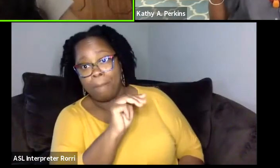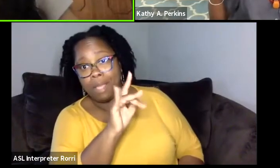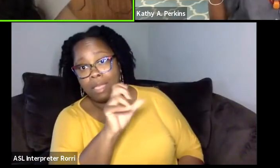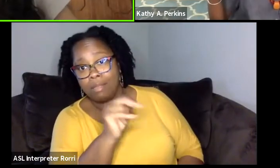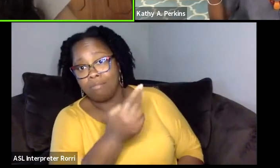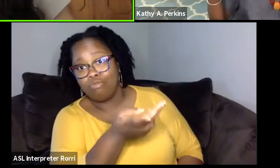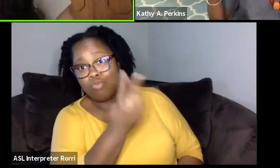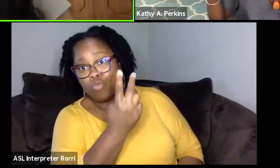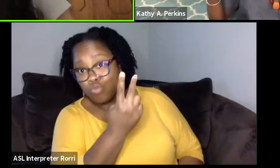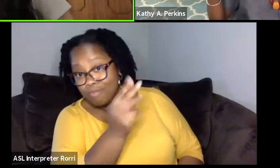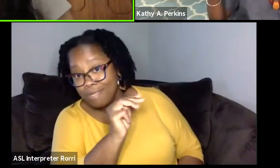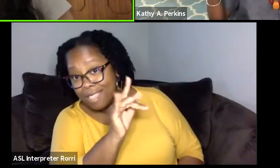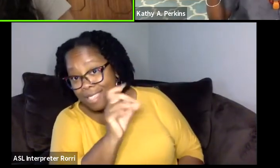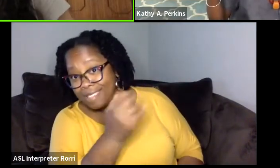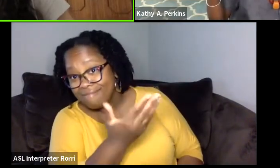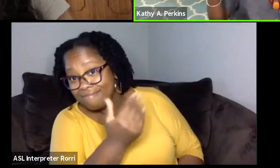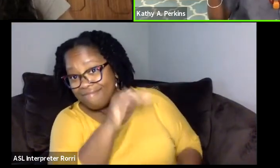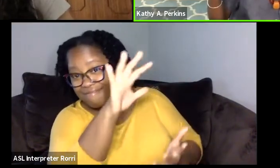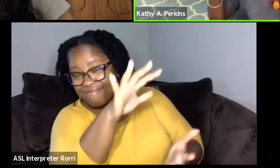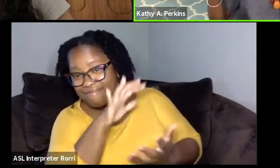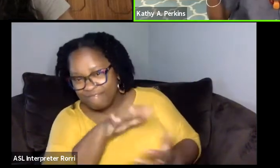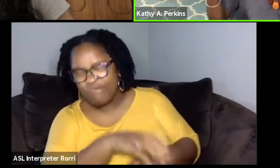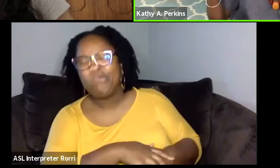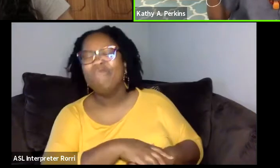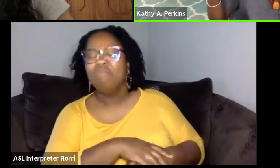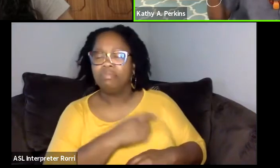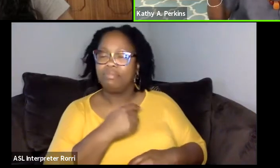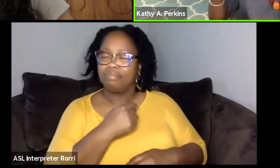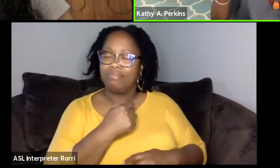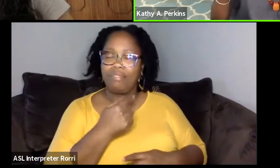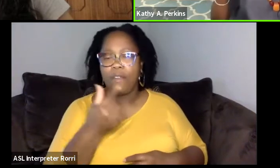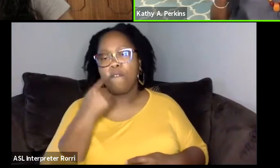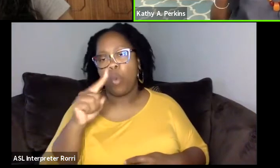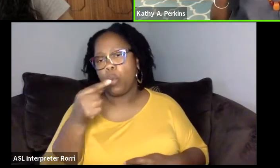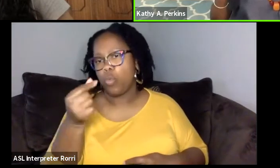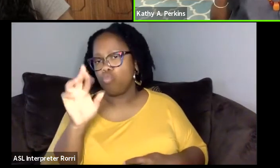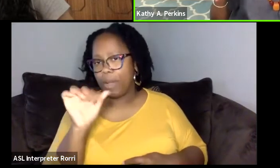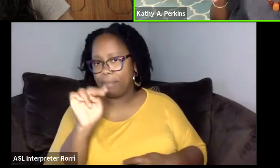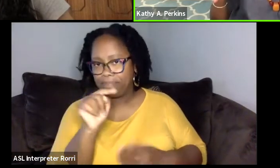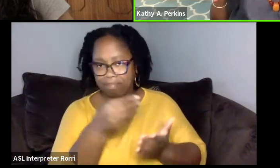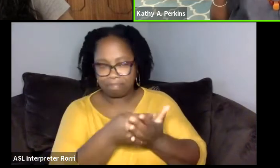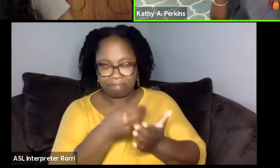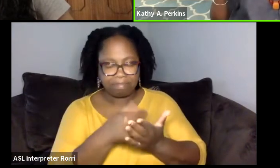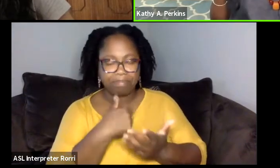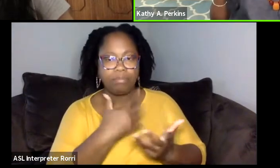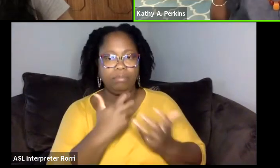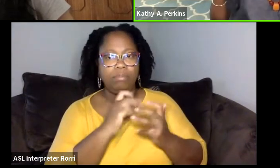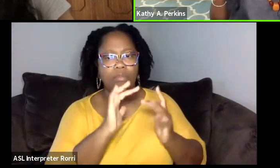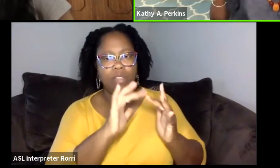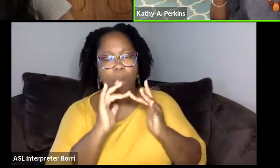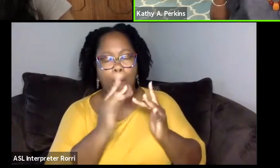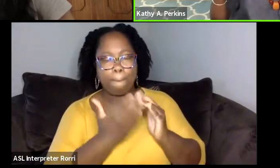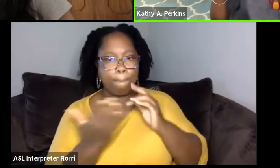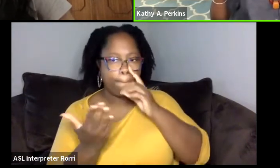but I would love to do an online thing, maybe small pieces, one and two character pieces,